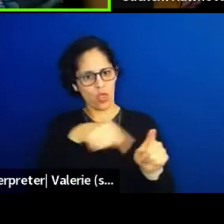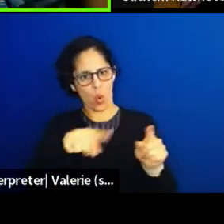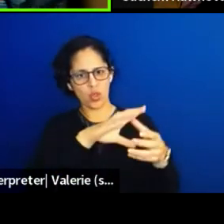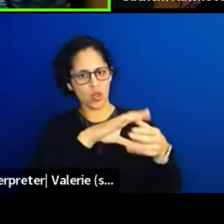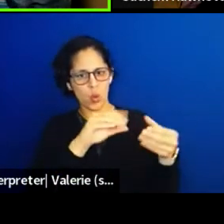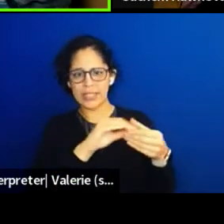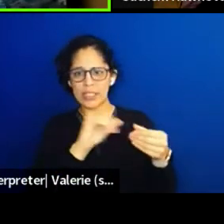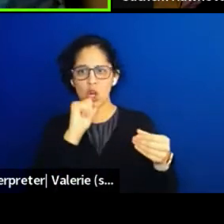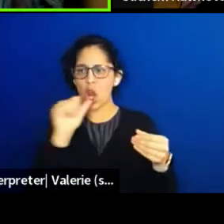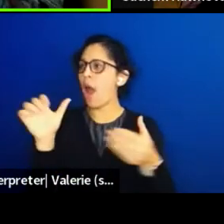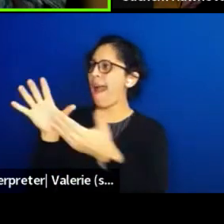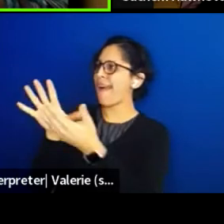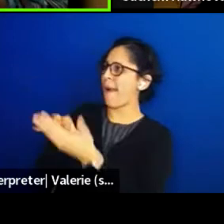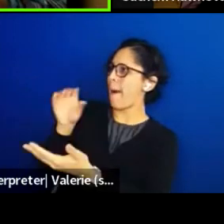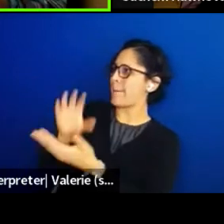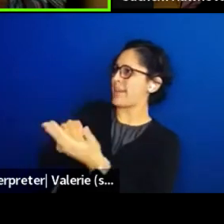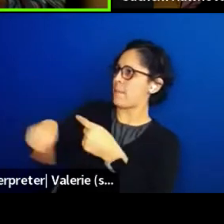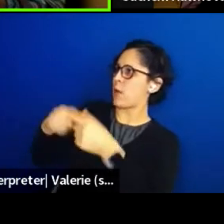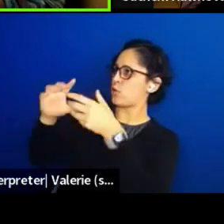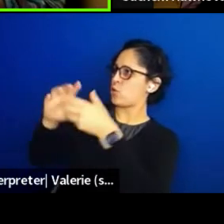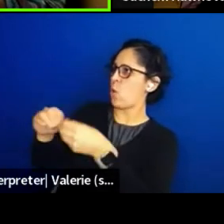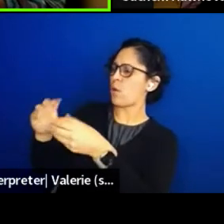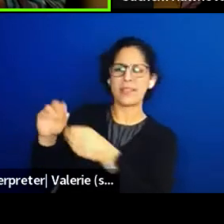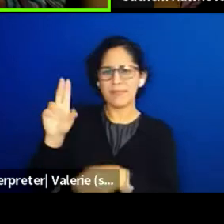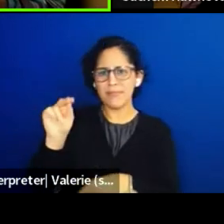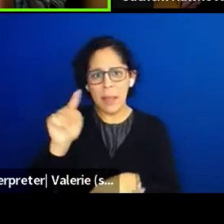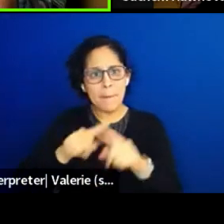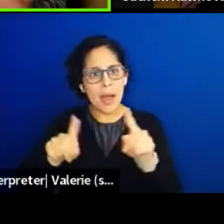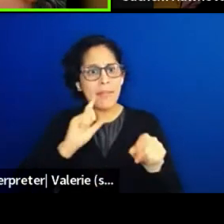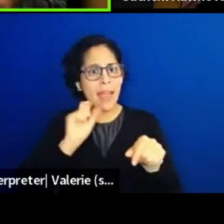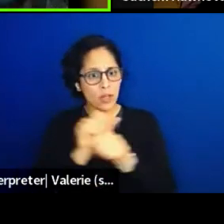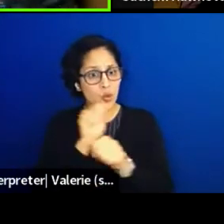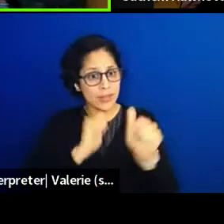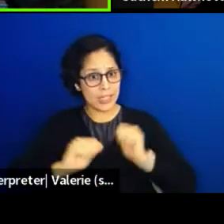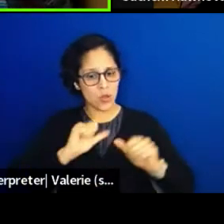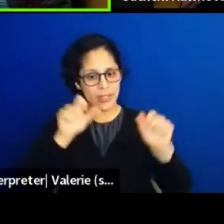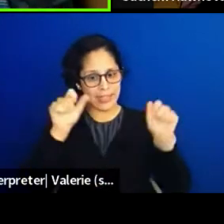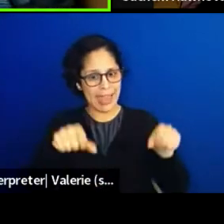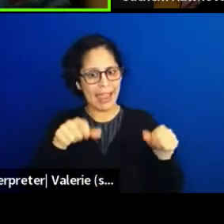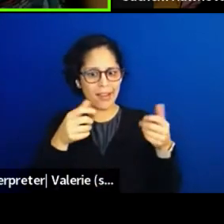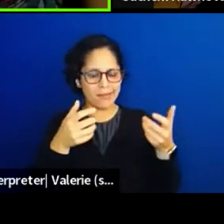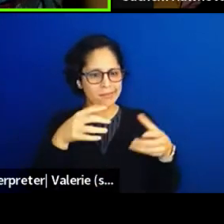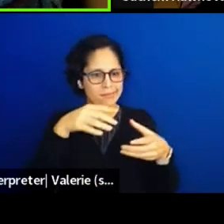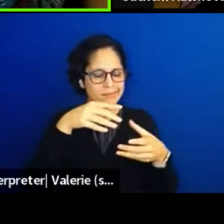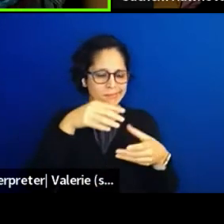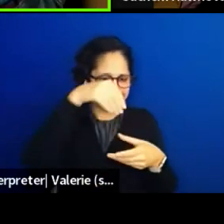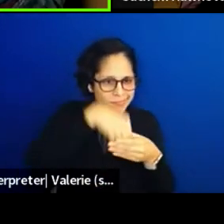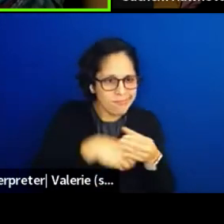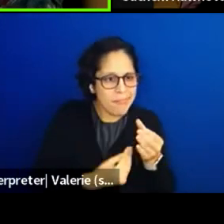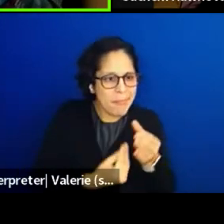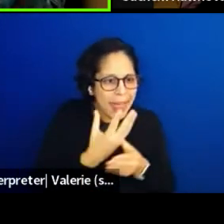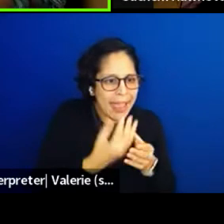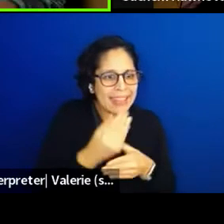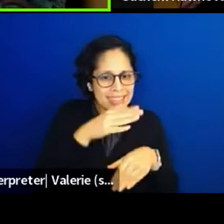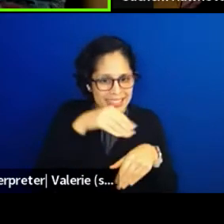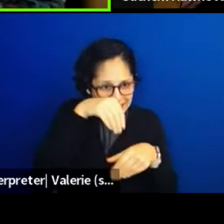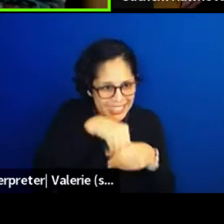can actually put plants on the ground. Maybe we can create theatrical gardening pieces, like put it in the ground.